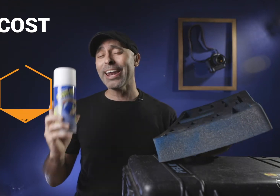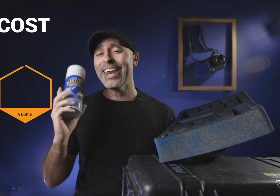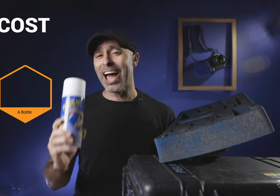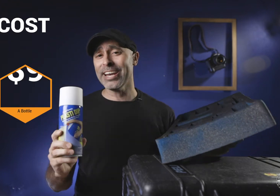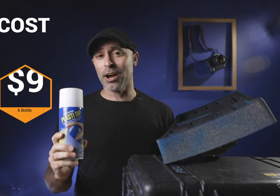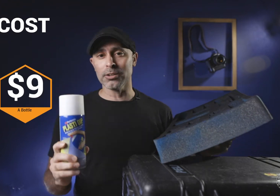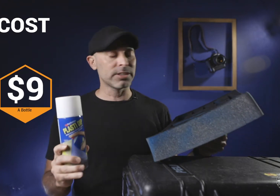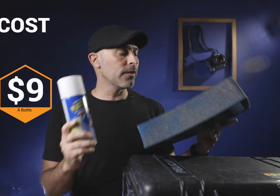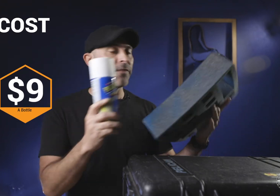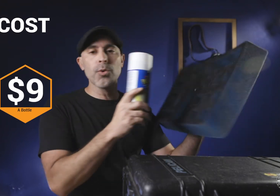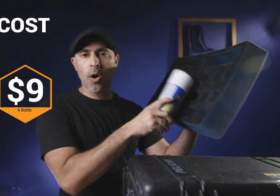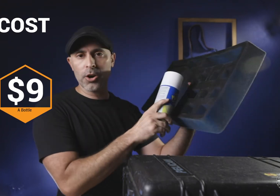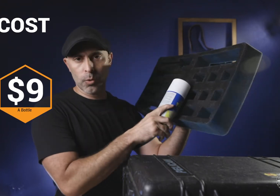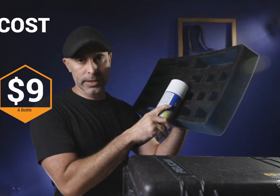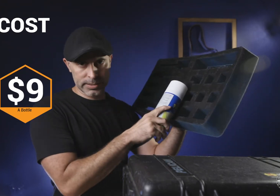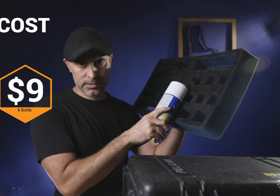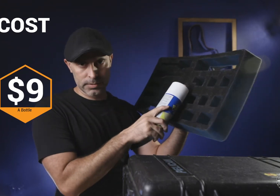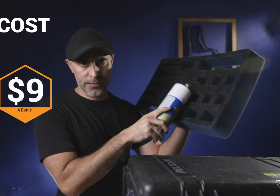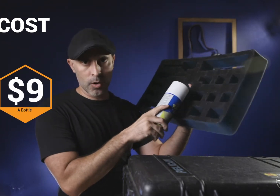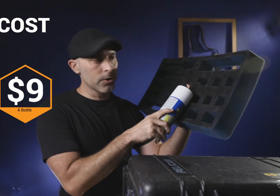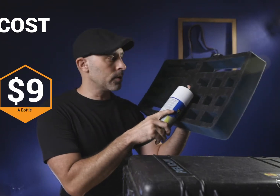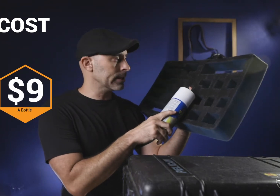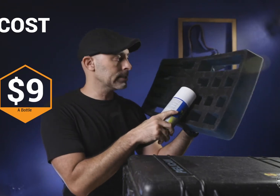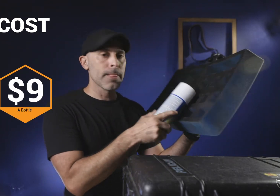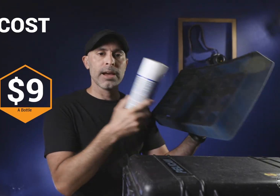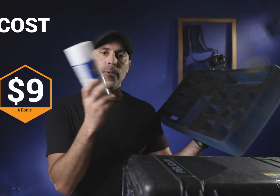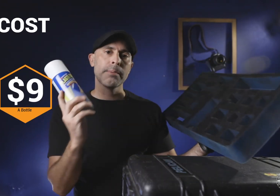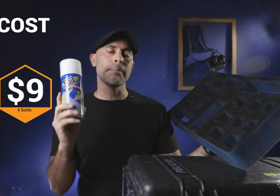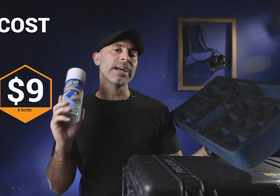nine dollars now if you are doing this if you are doing this I recommend buying